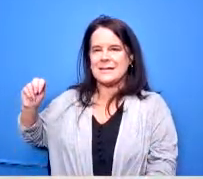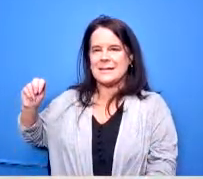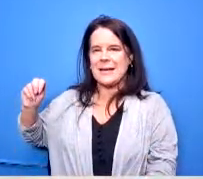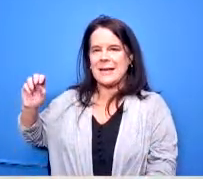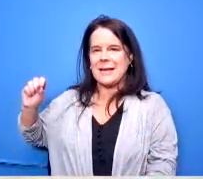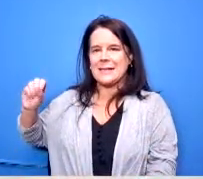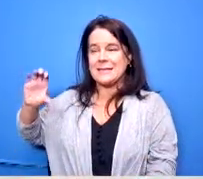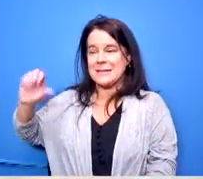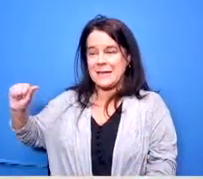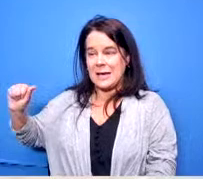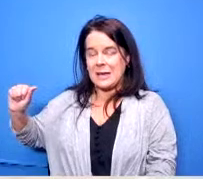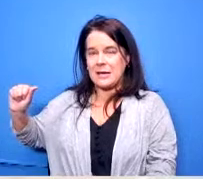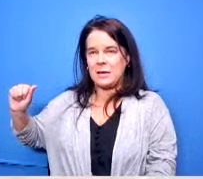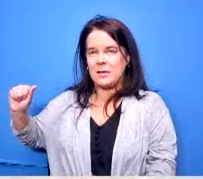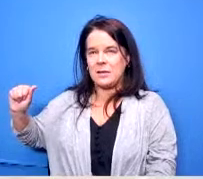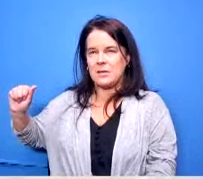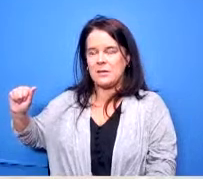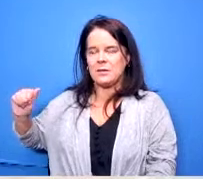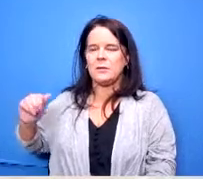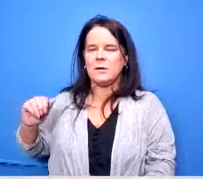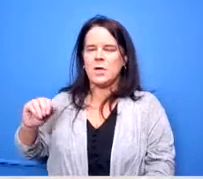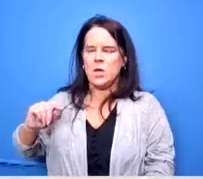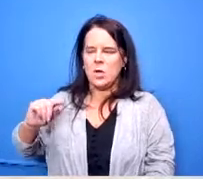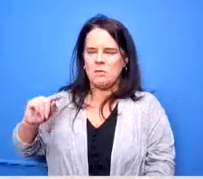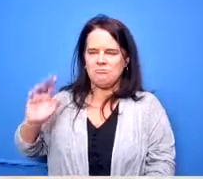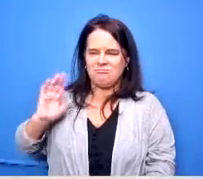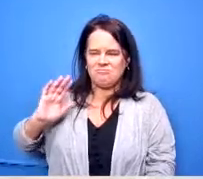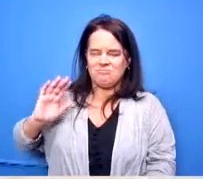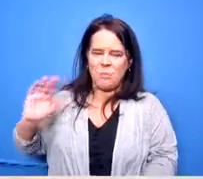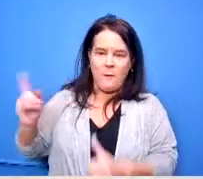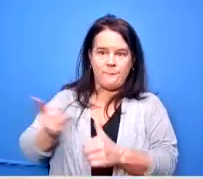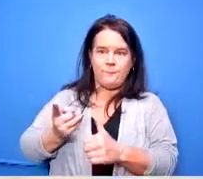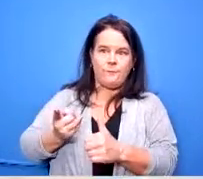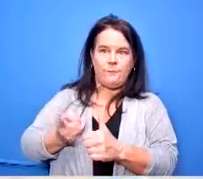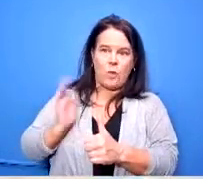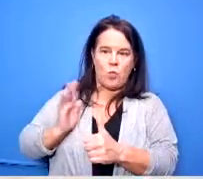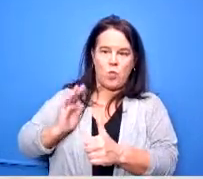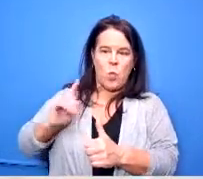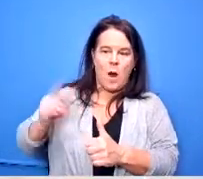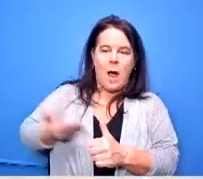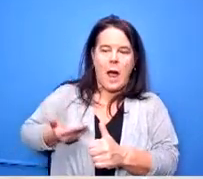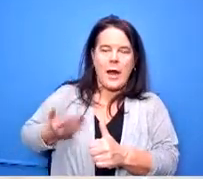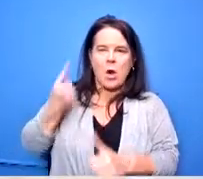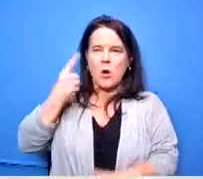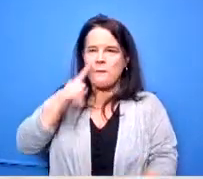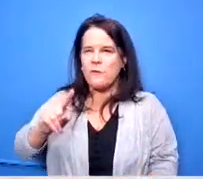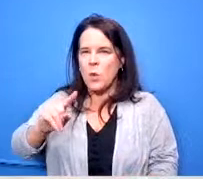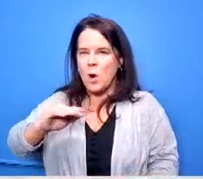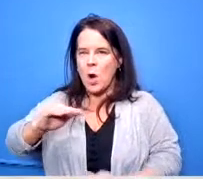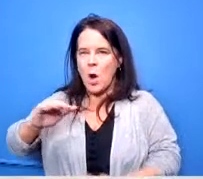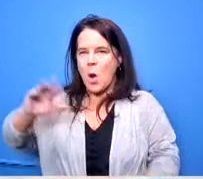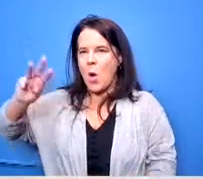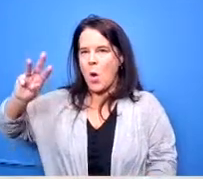we want to uh we originally hired them to do the rfp for us for welcome stadium that project